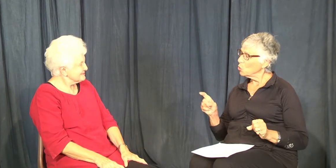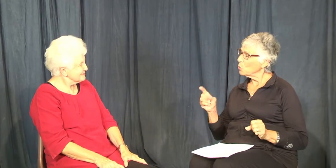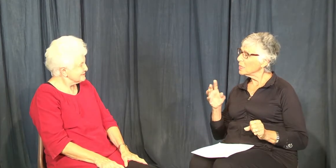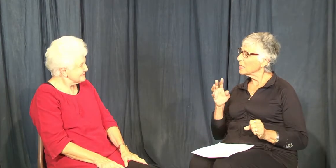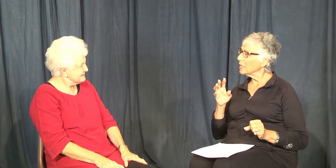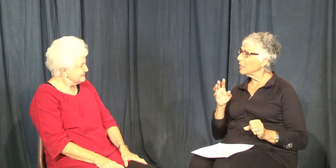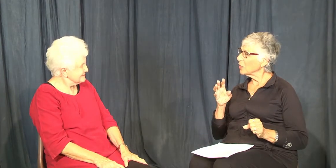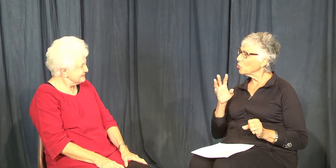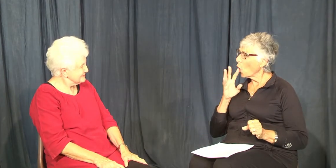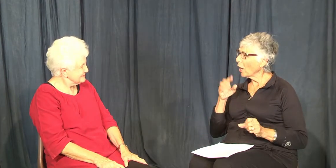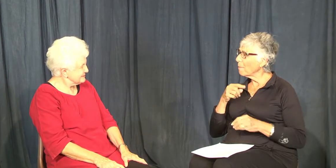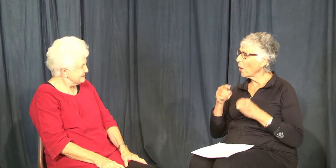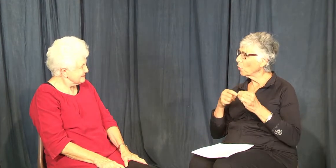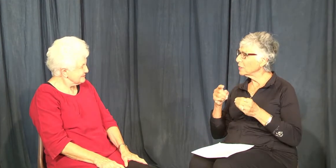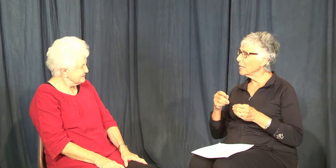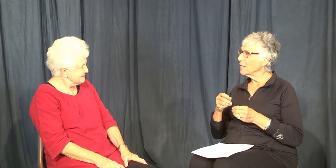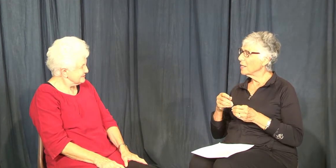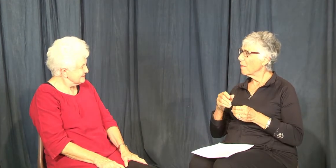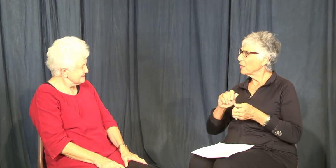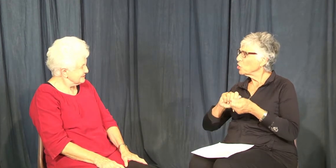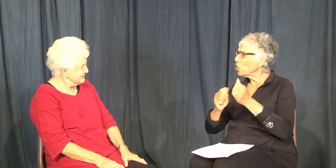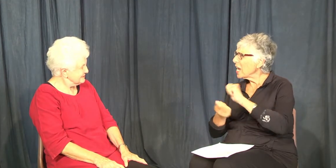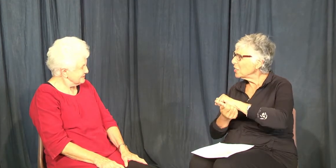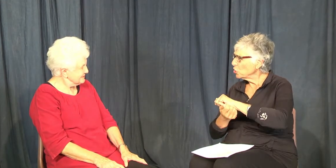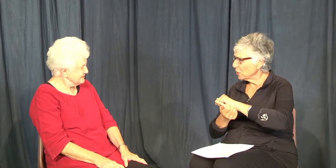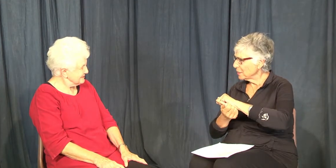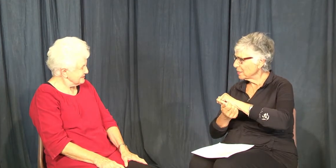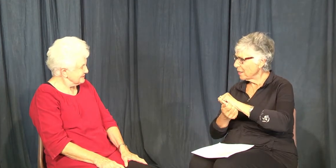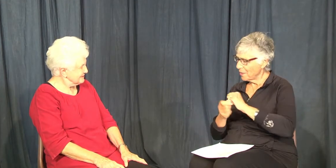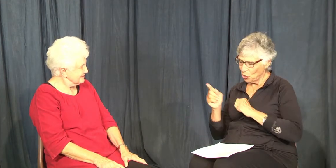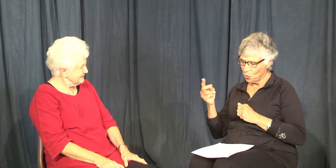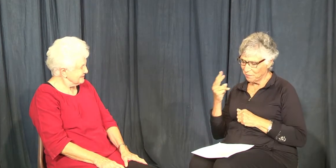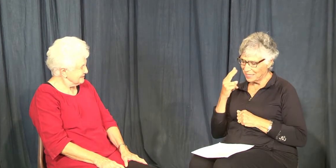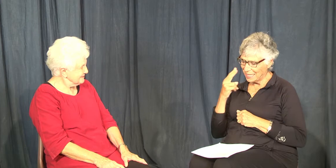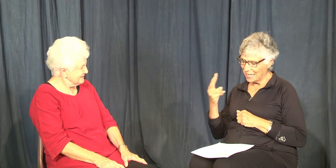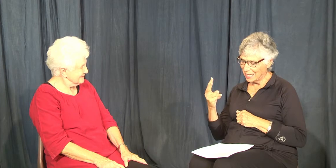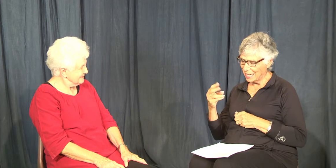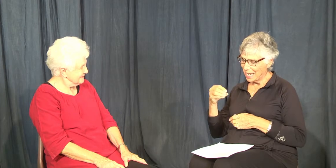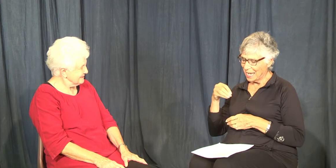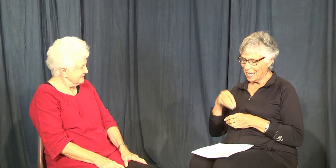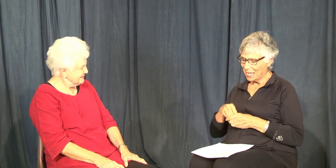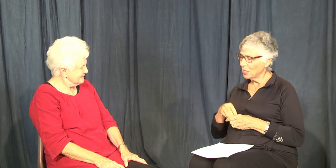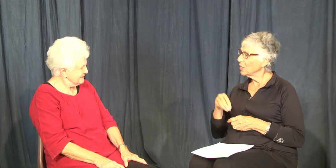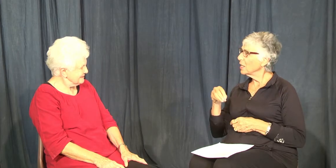Can you talk about the changes that you have seen